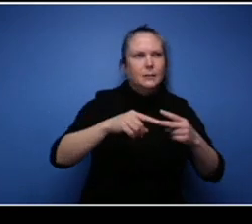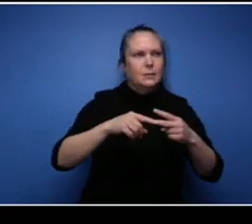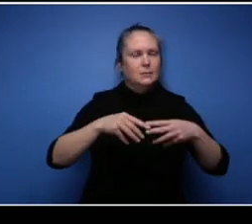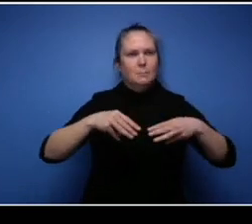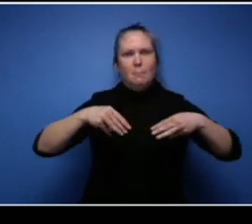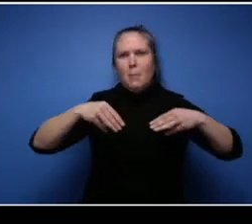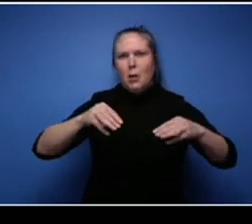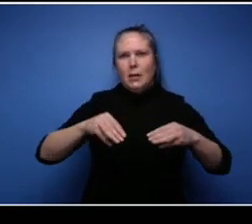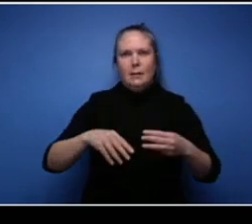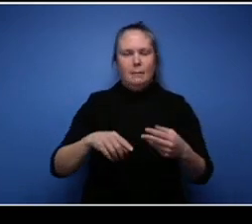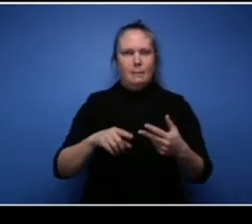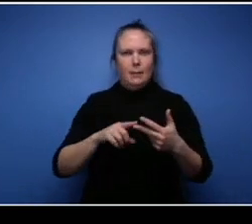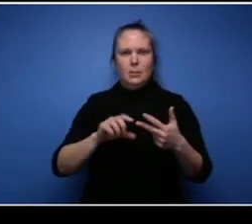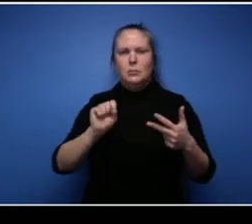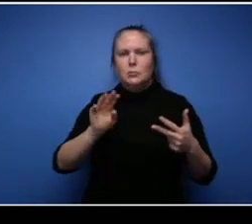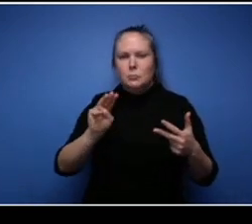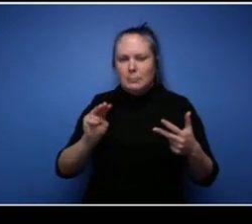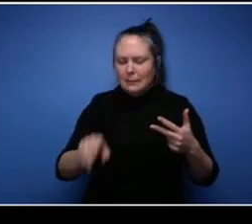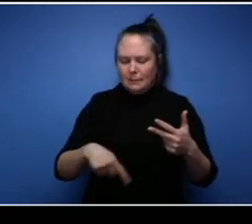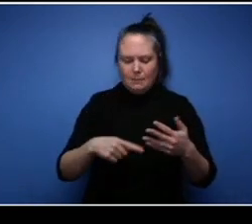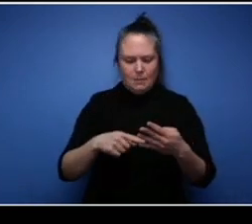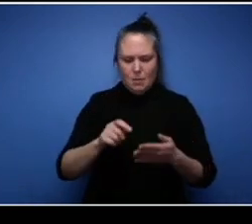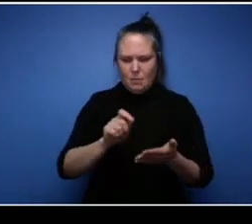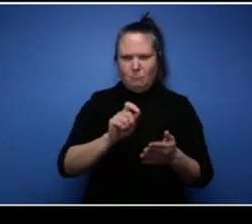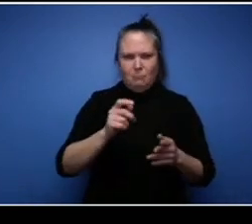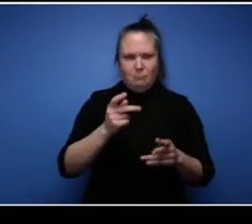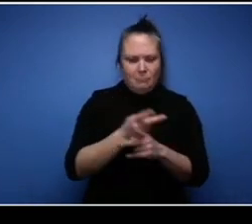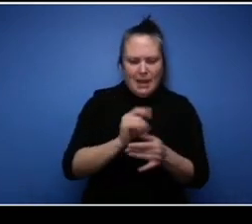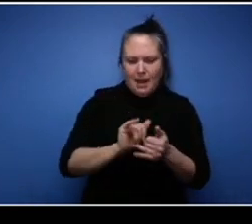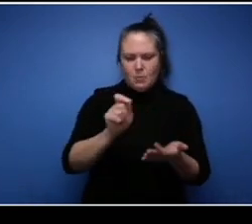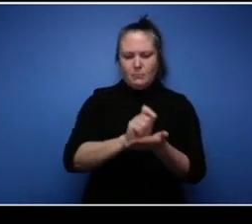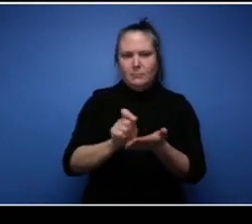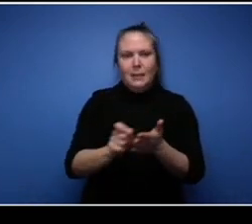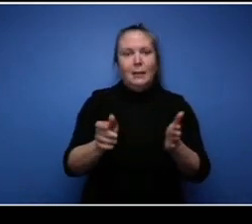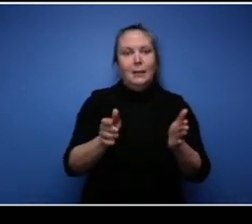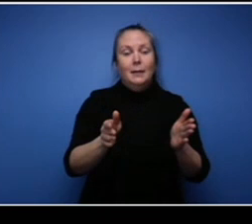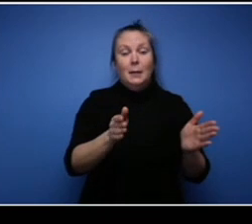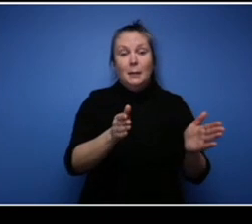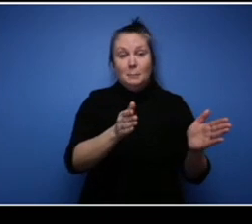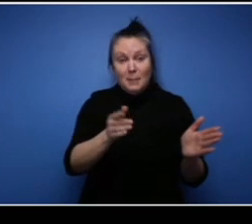a business plan um business communications and all that I said I'm sitting on a pot of